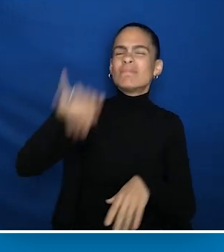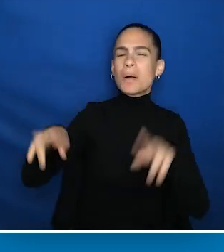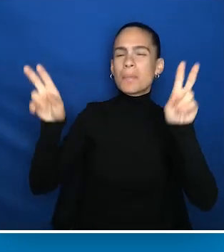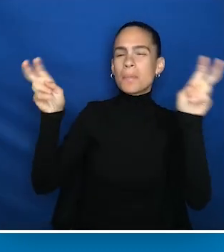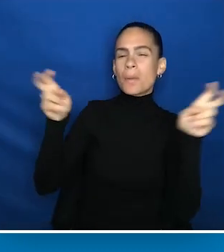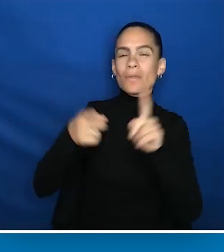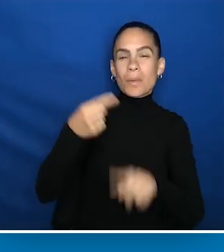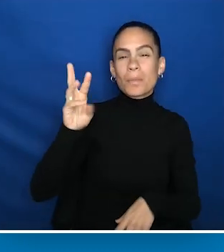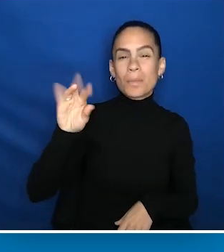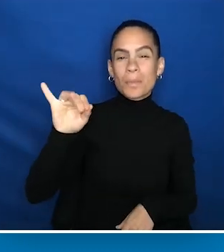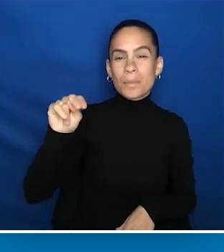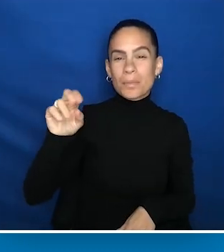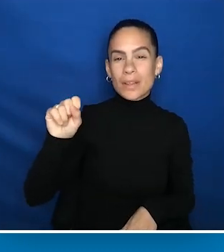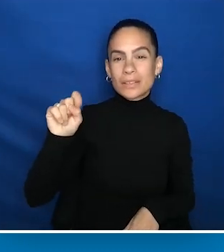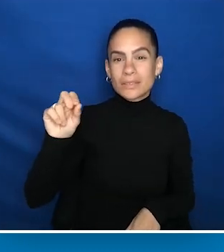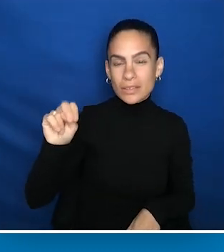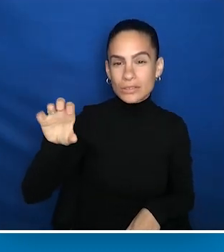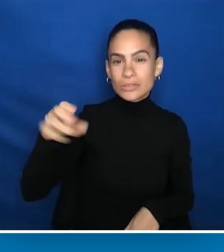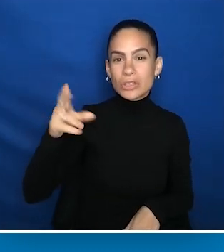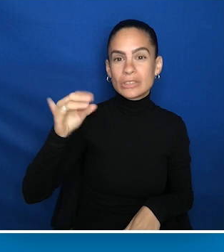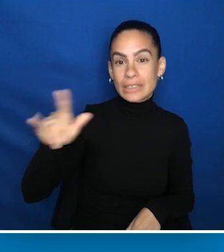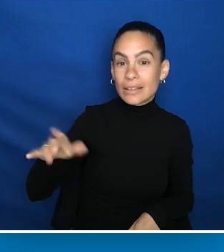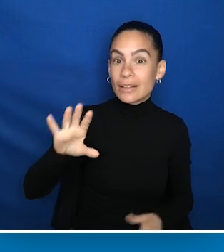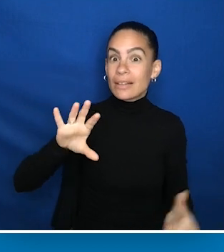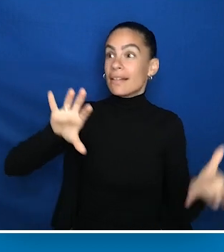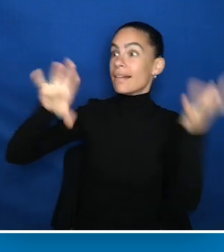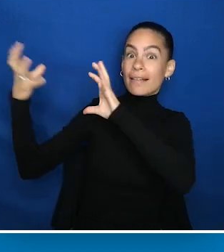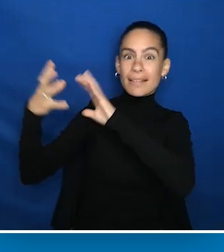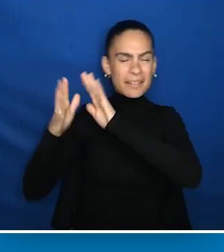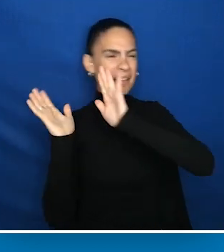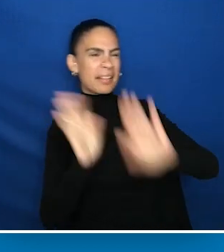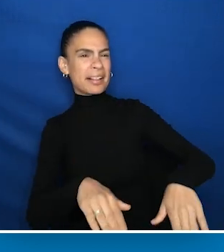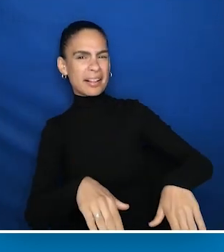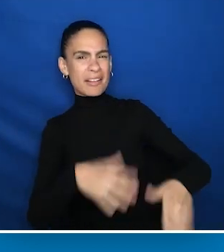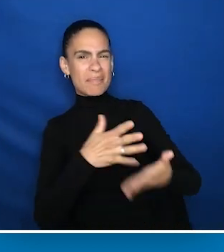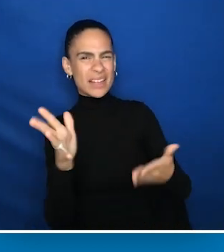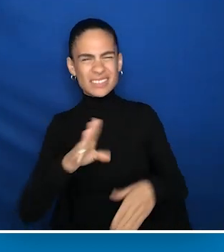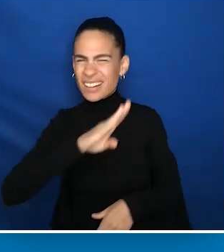I was reminded of a quote by Winston Churchill. "Never let a good crisis go to waste."